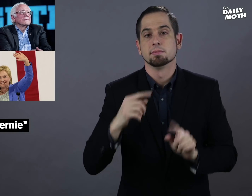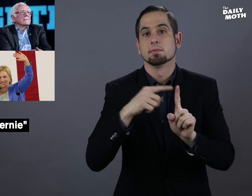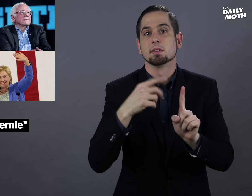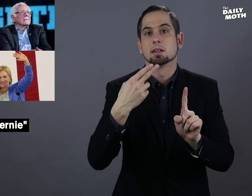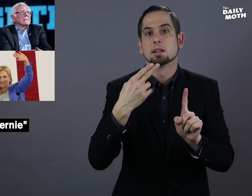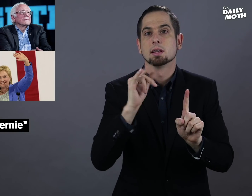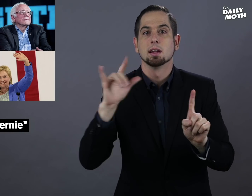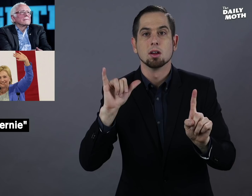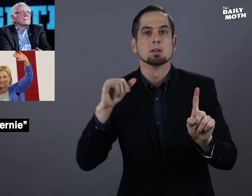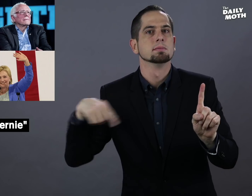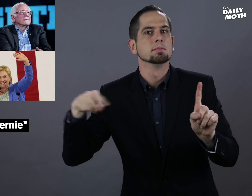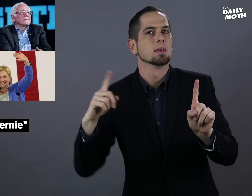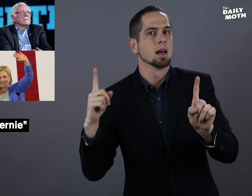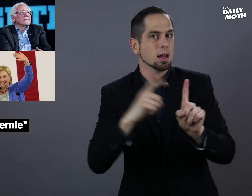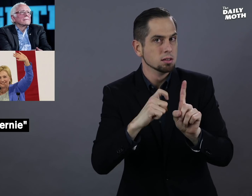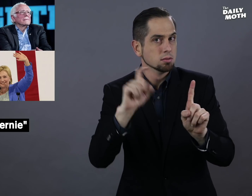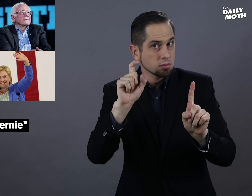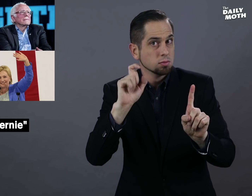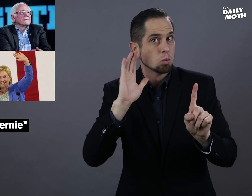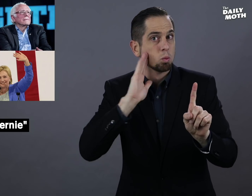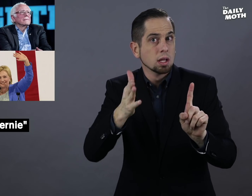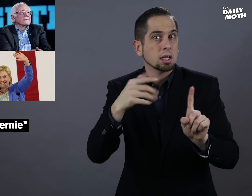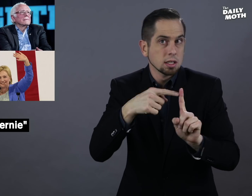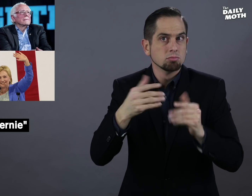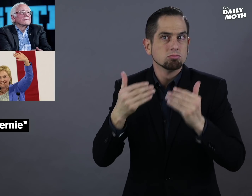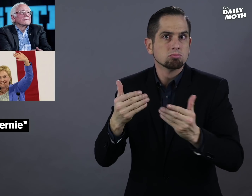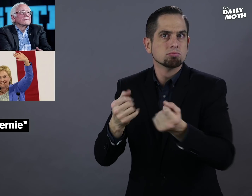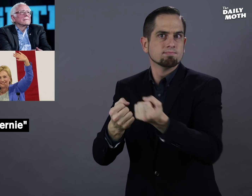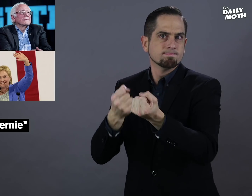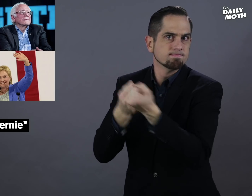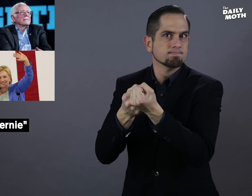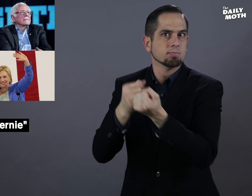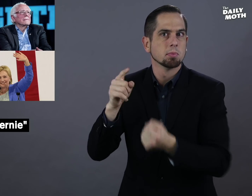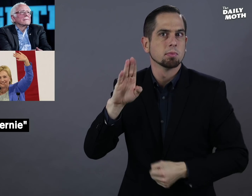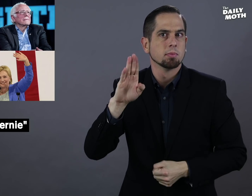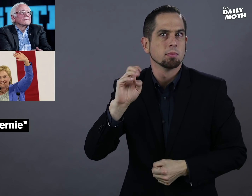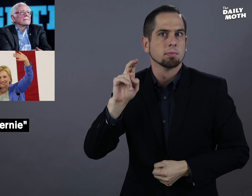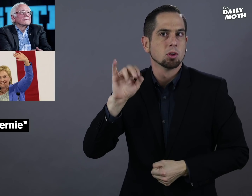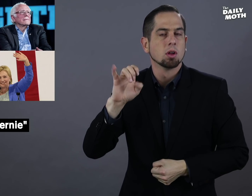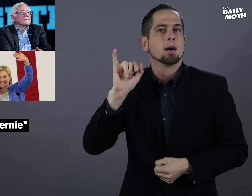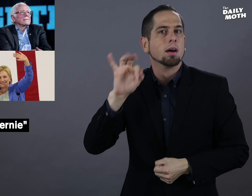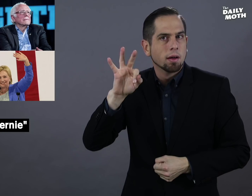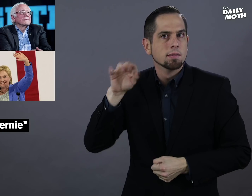When Hillary was asked if she would endorse Bernie if